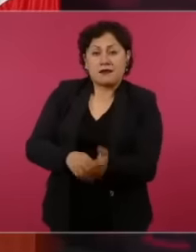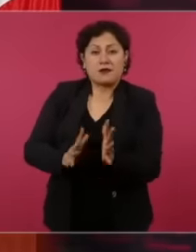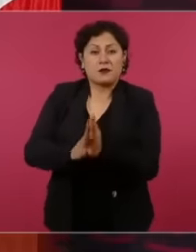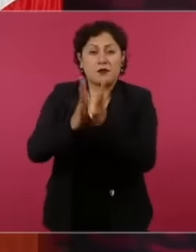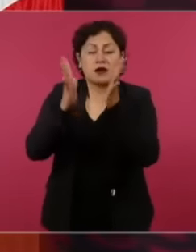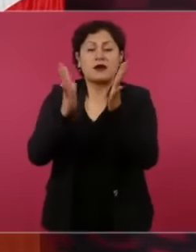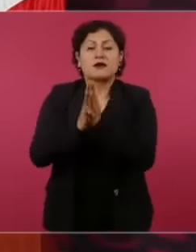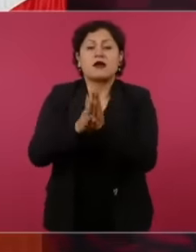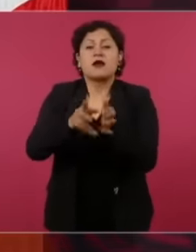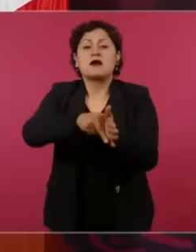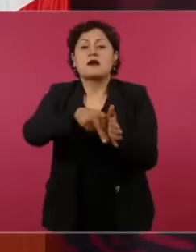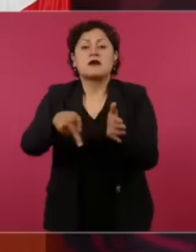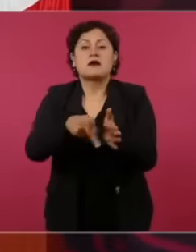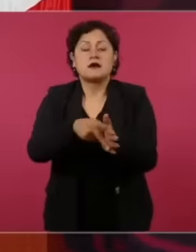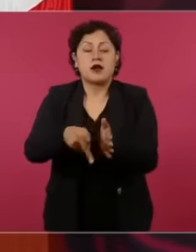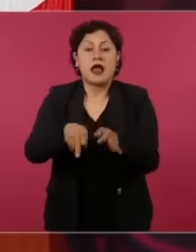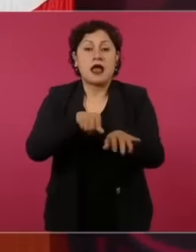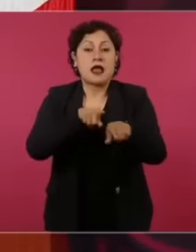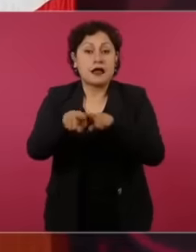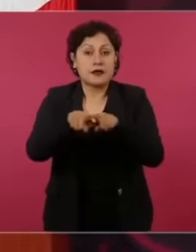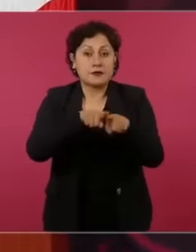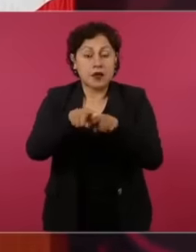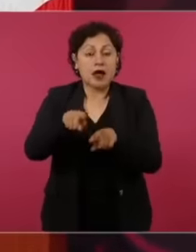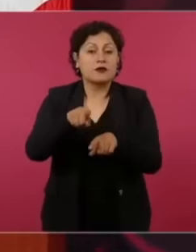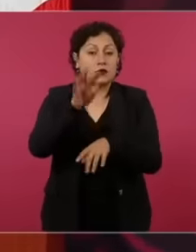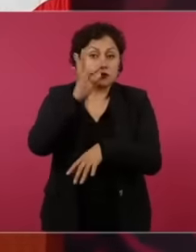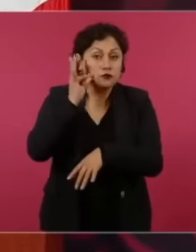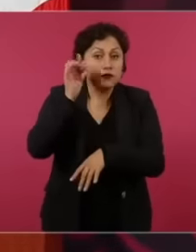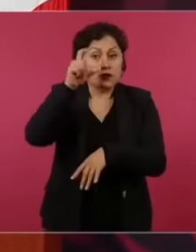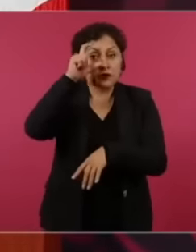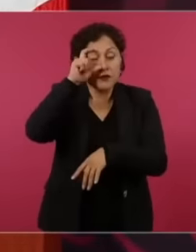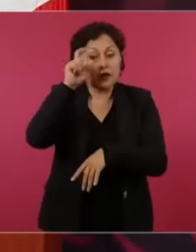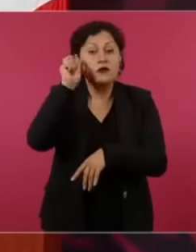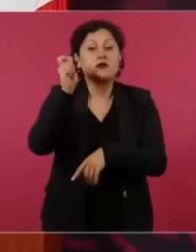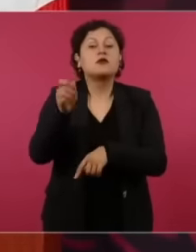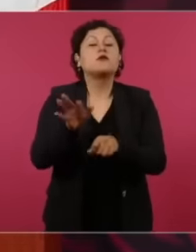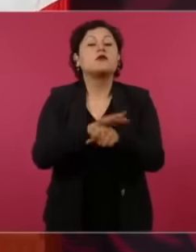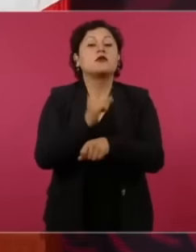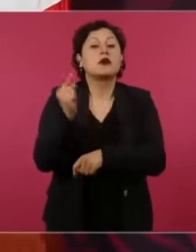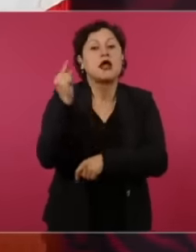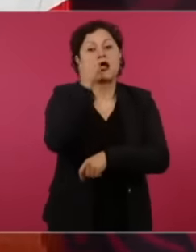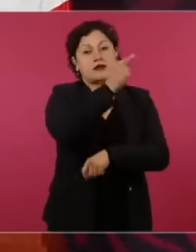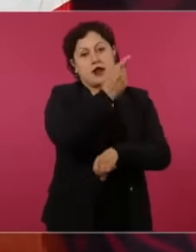because it couldn't be done here Because they murdered journalists